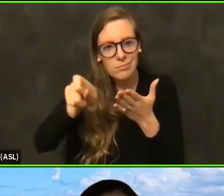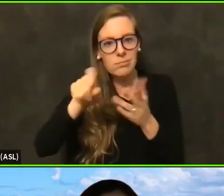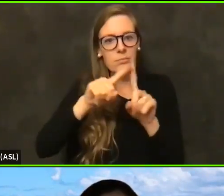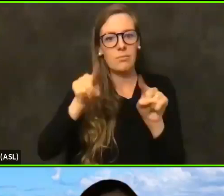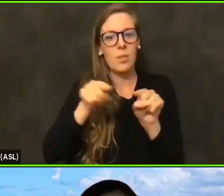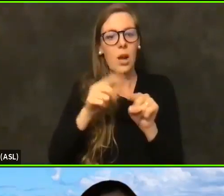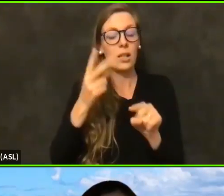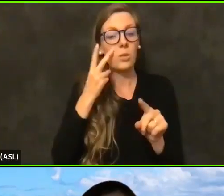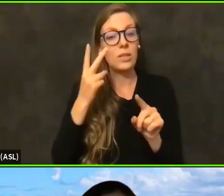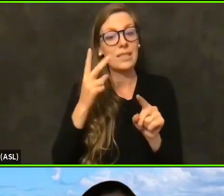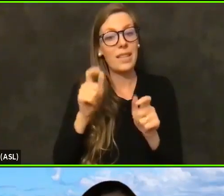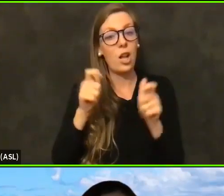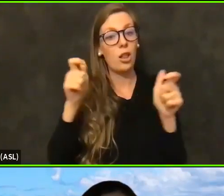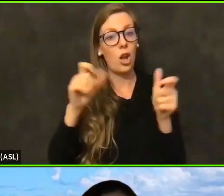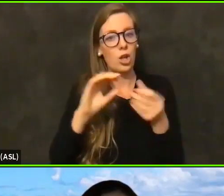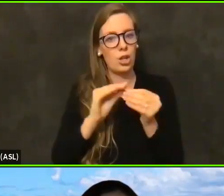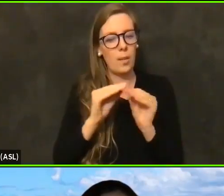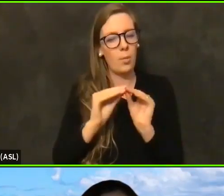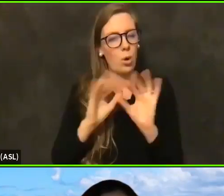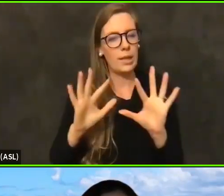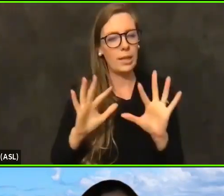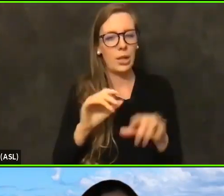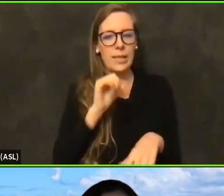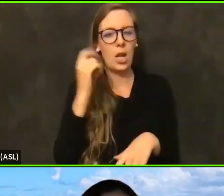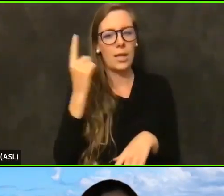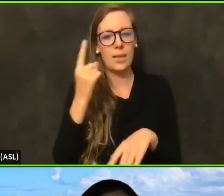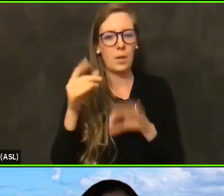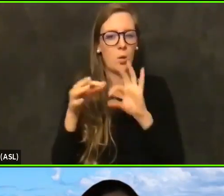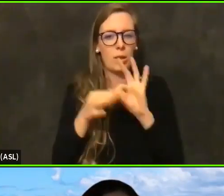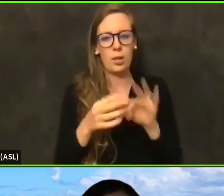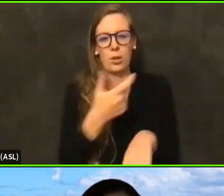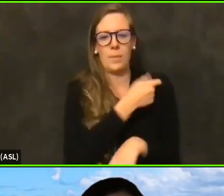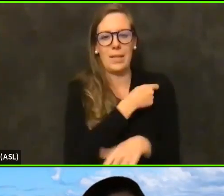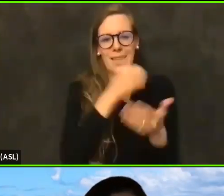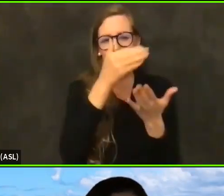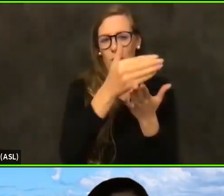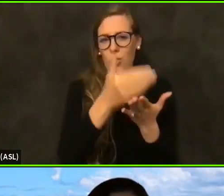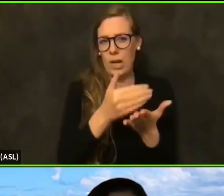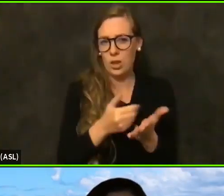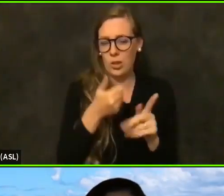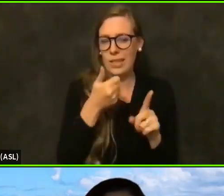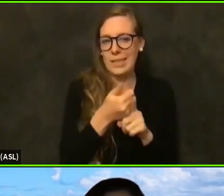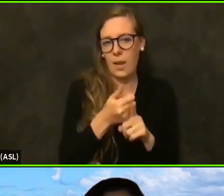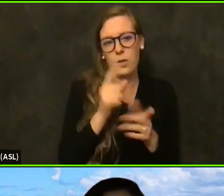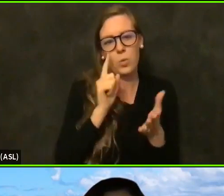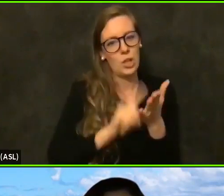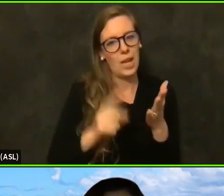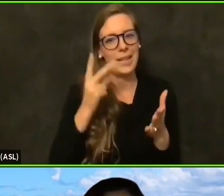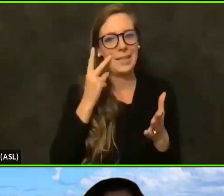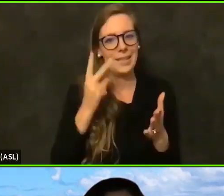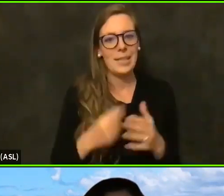larger proportion there, that it's not something to do with immunization registry itself and the way that it's been taking data.